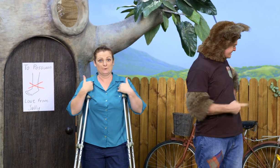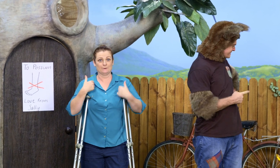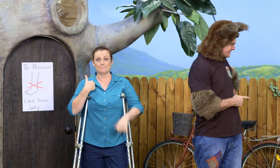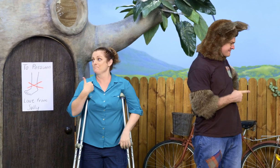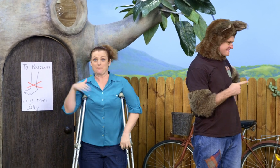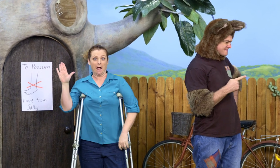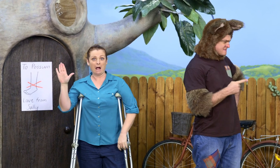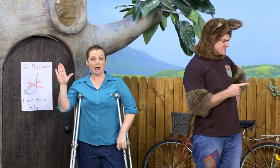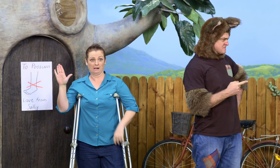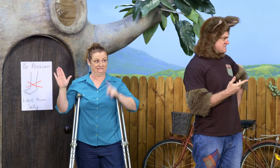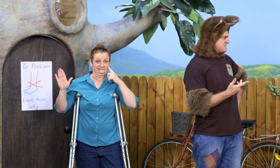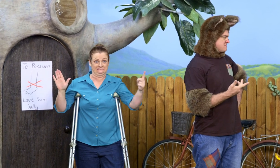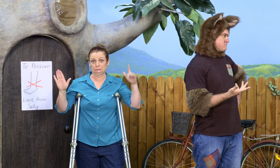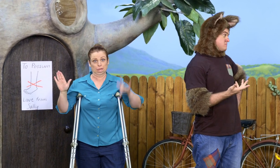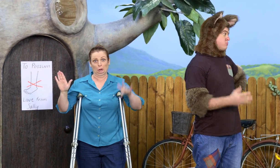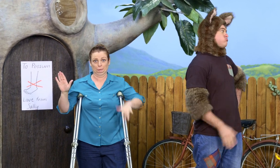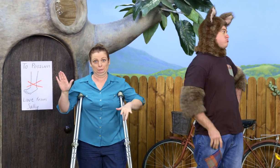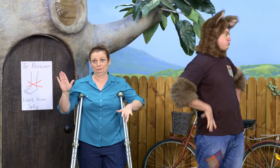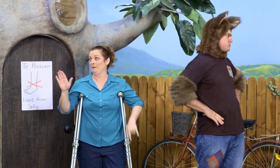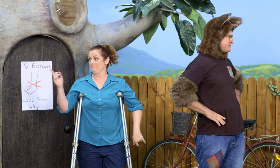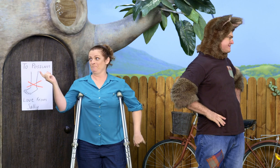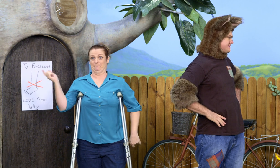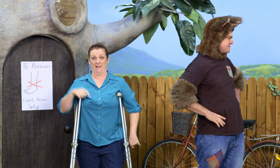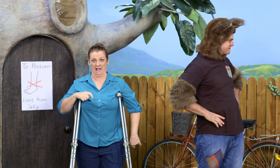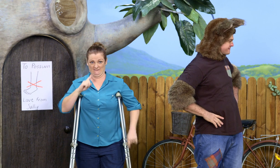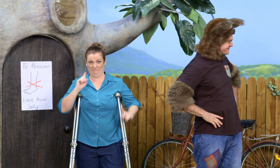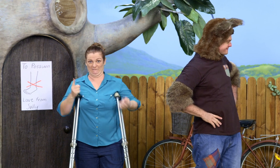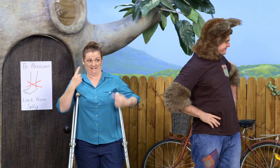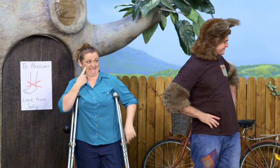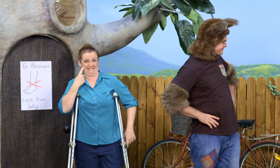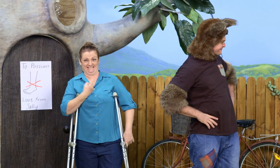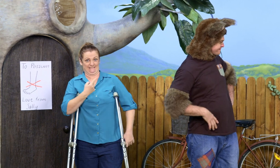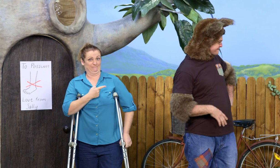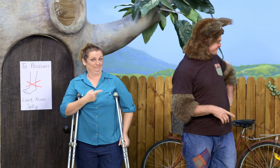I left home early this morning and I haven't seen Possum yet. I've only just returned.